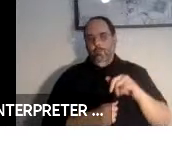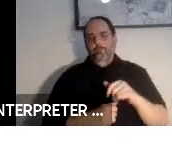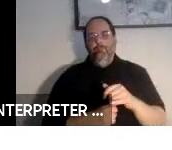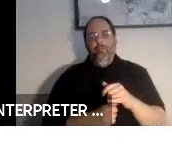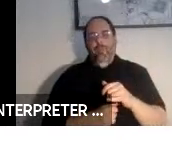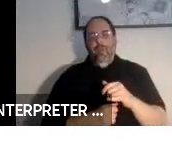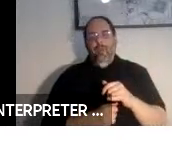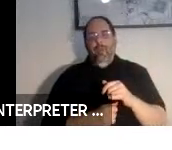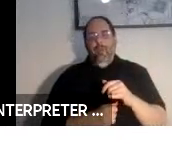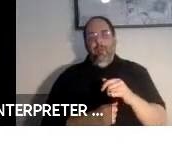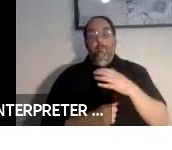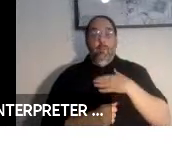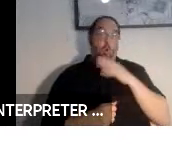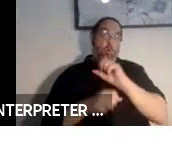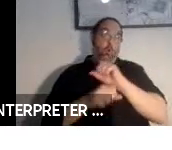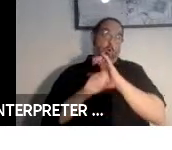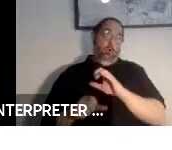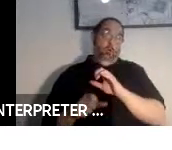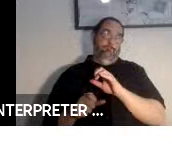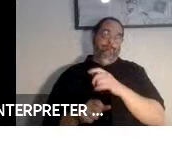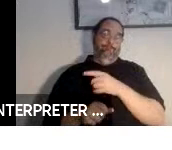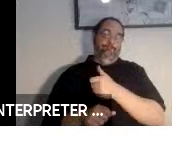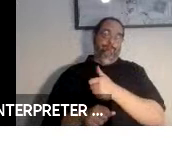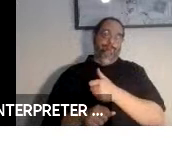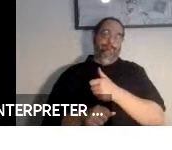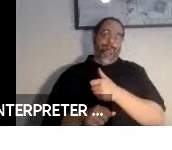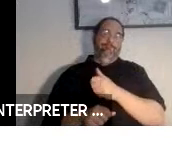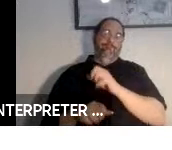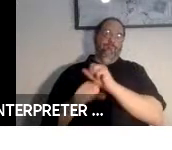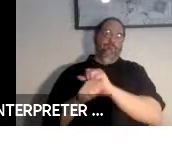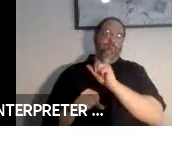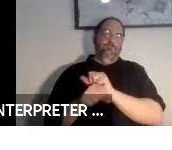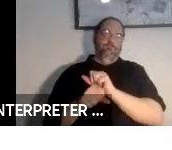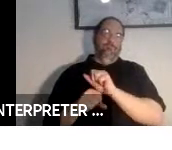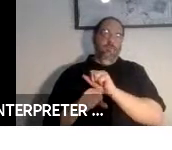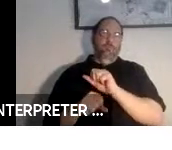a colleague from she works for the Lenox Foundation that's part of the community